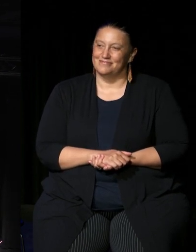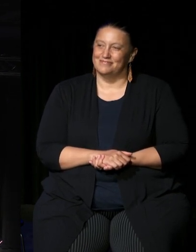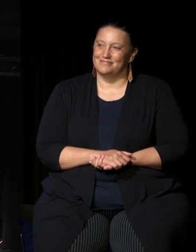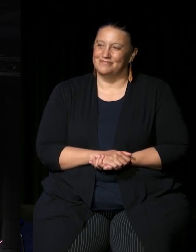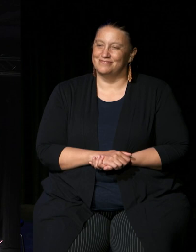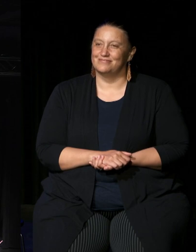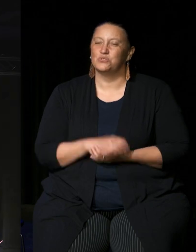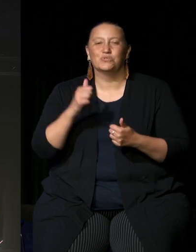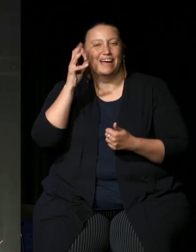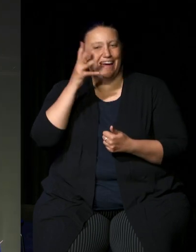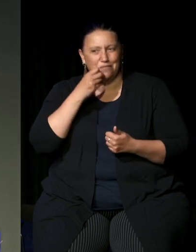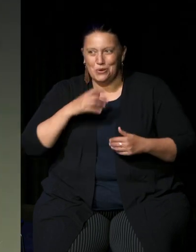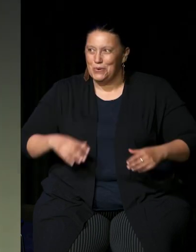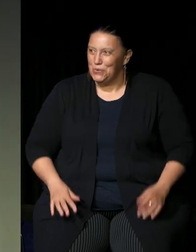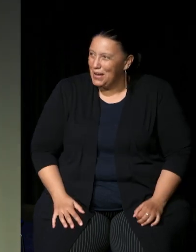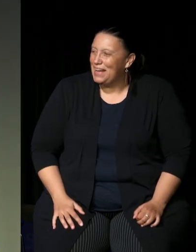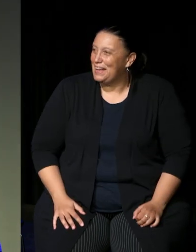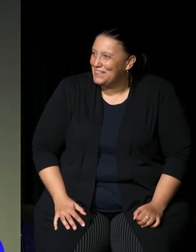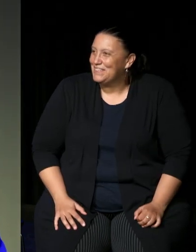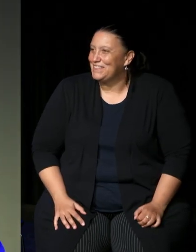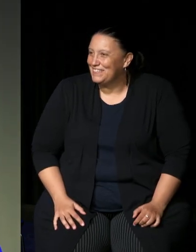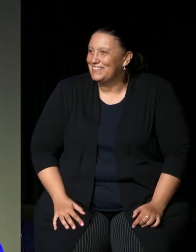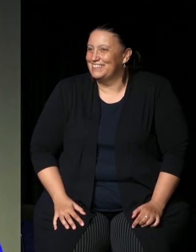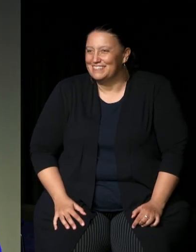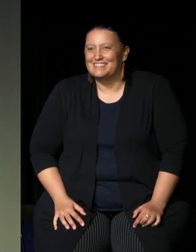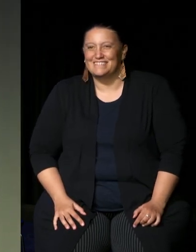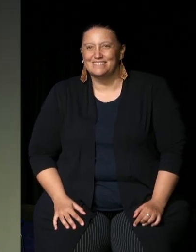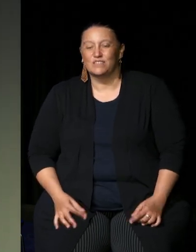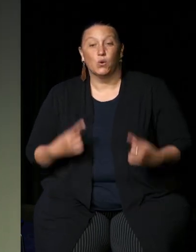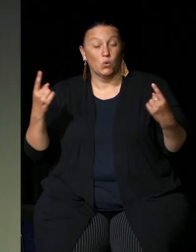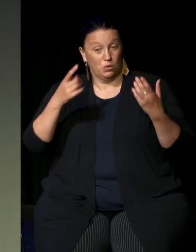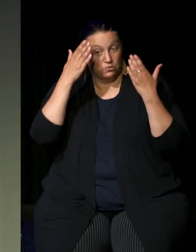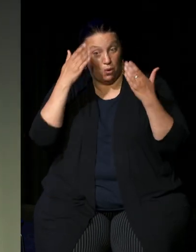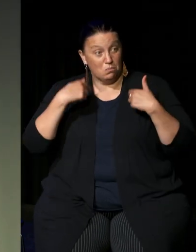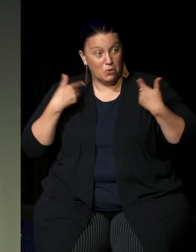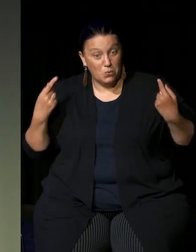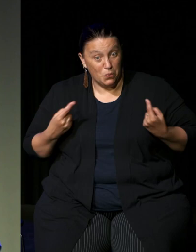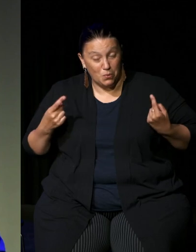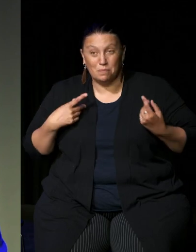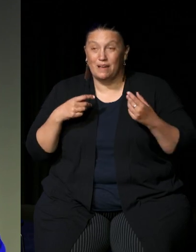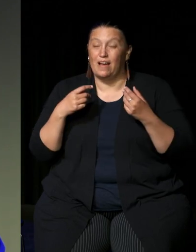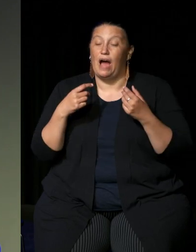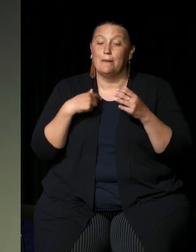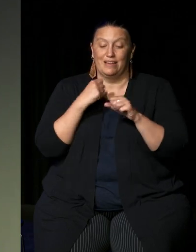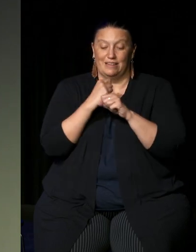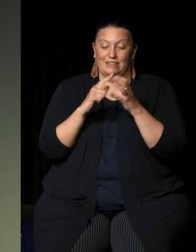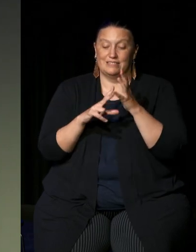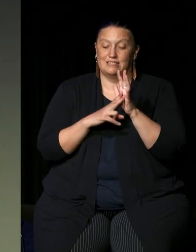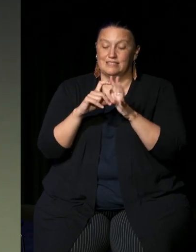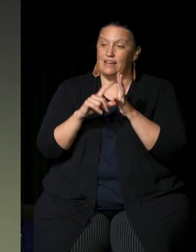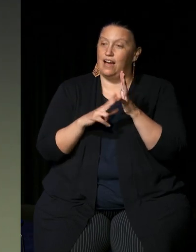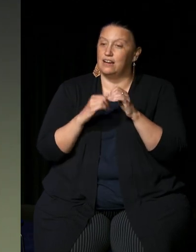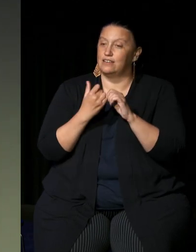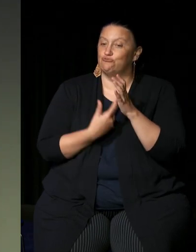good afternoon um the those who don't know who I am I'm a Gundungurra Elder I'll